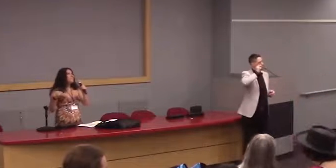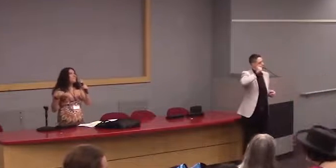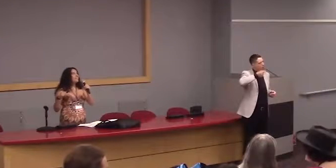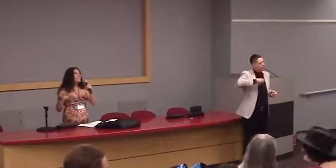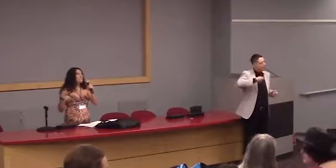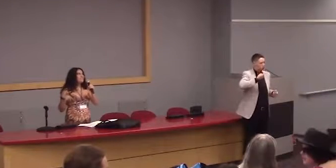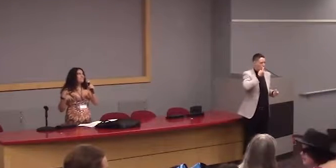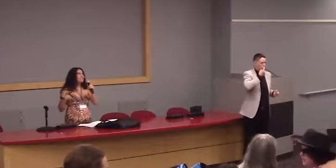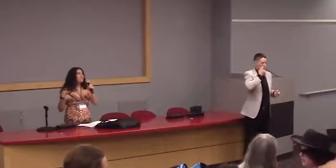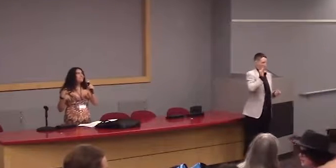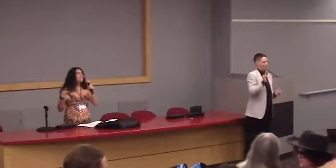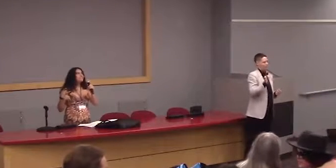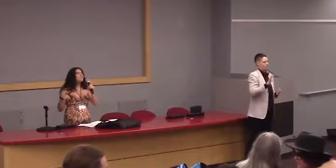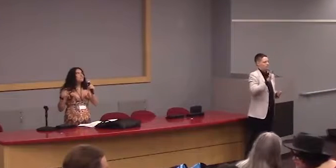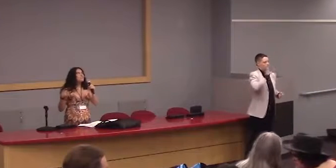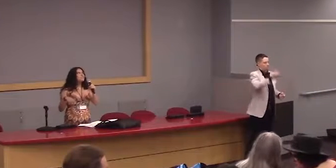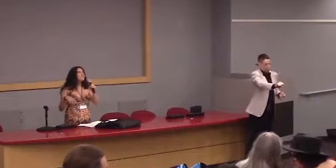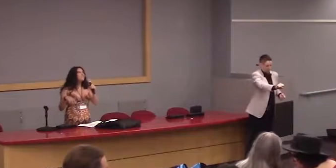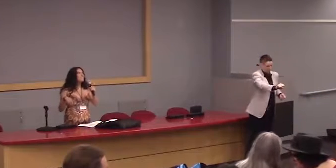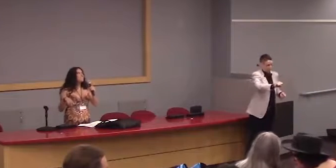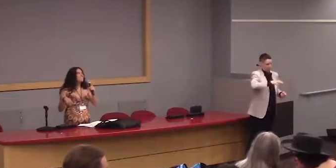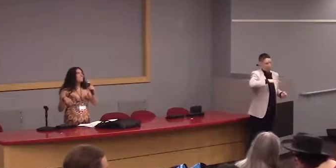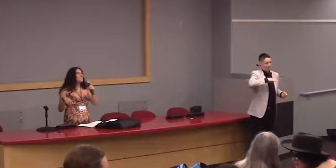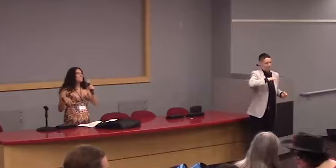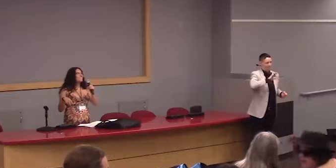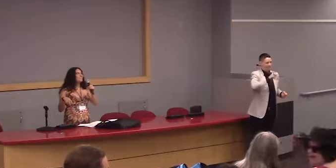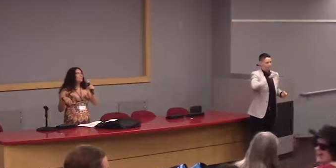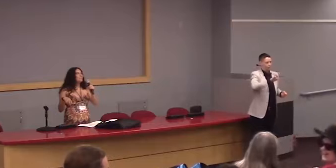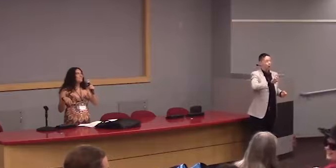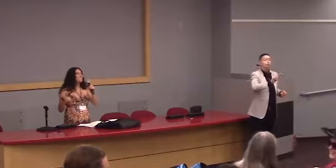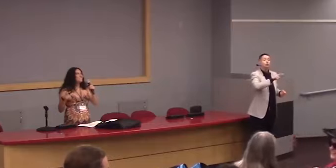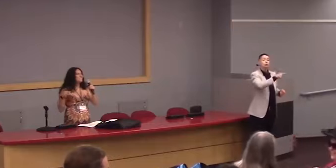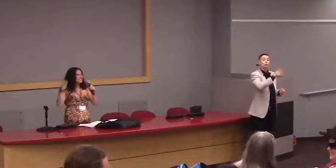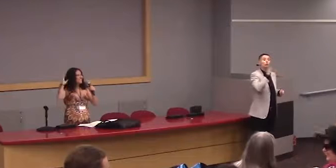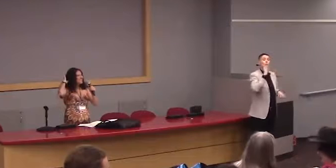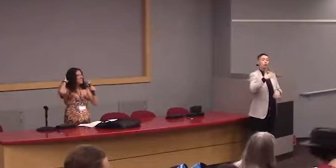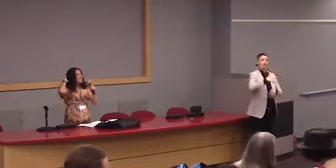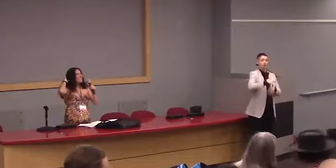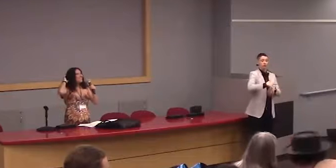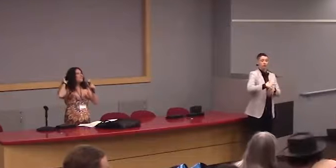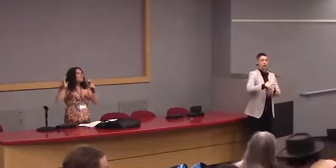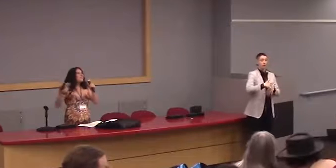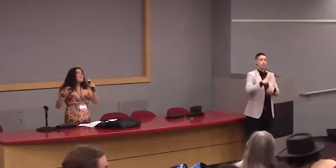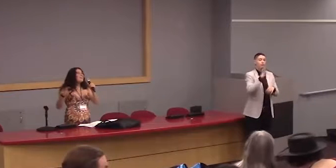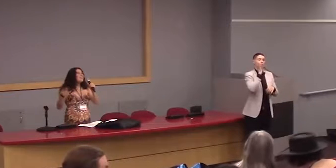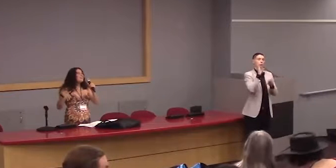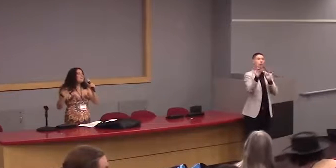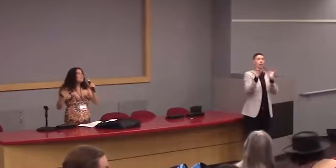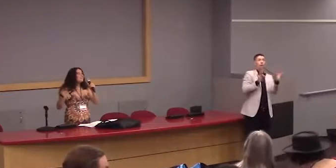and the idea is you're gonna touch different parts of it and it's gonna tell you how it works. (audience member gasps)